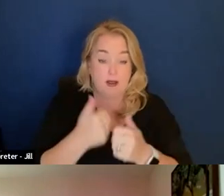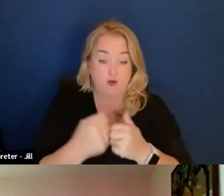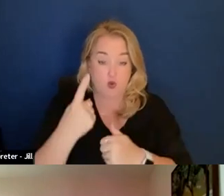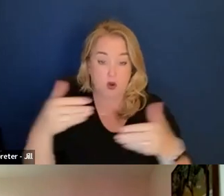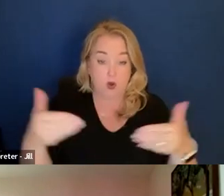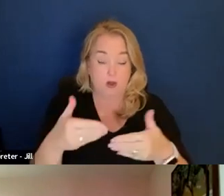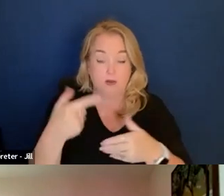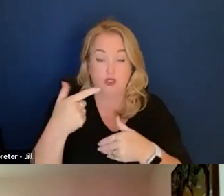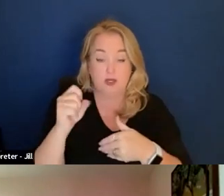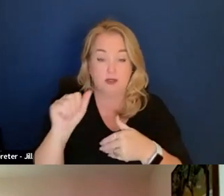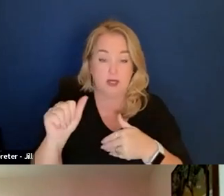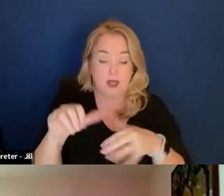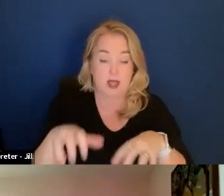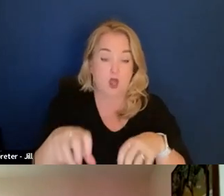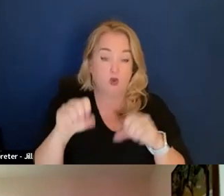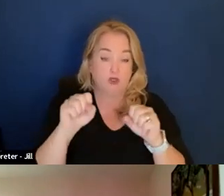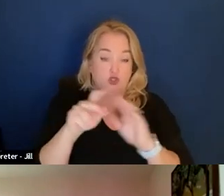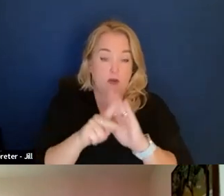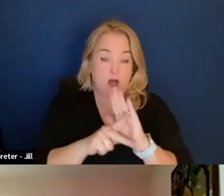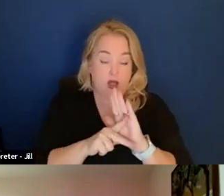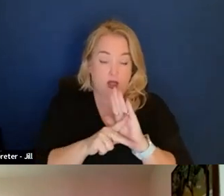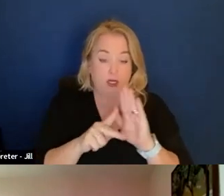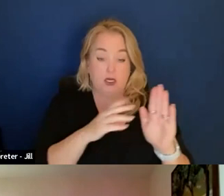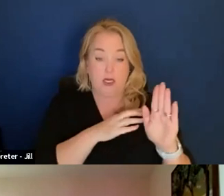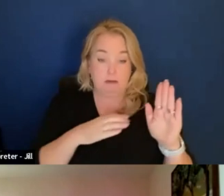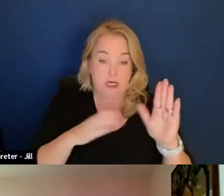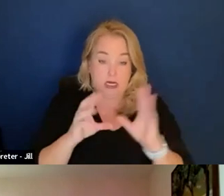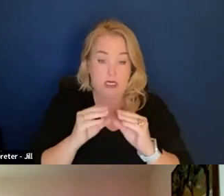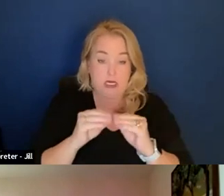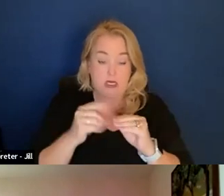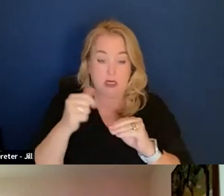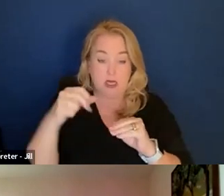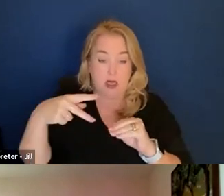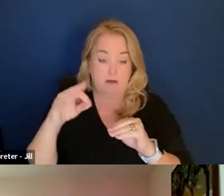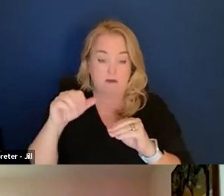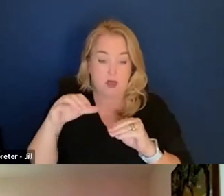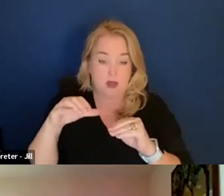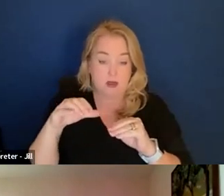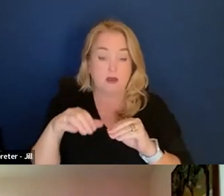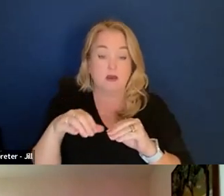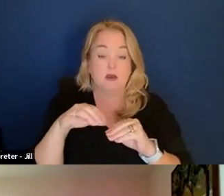to the GSA Acquisition Policy Federal Advisory Committee also known as GAP FAC Acquisition Workforce Subcommittee meeting.